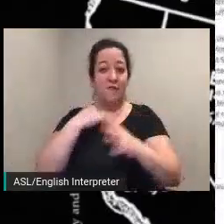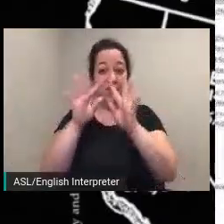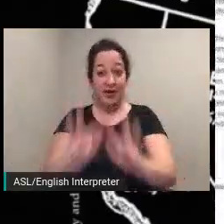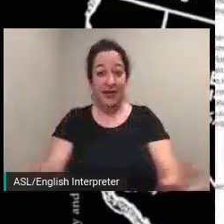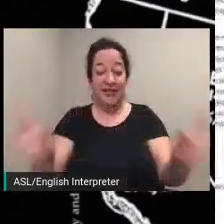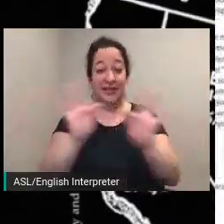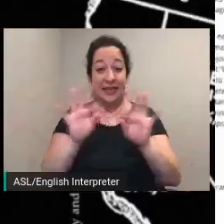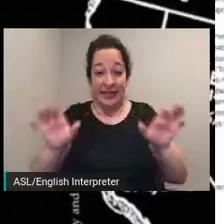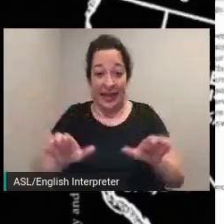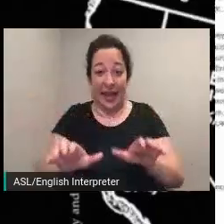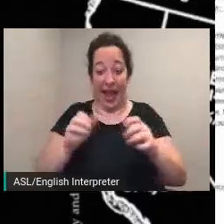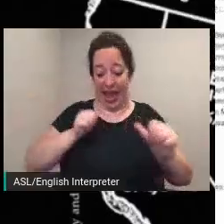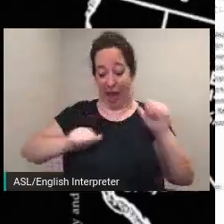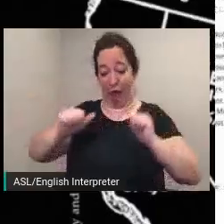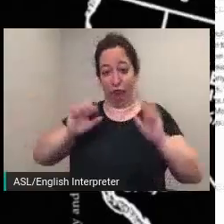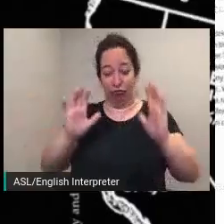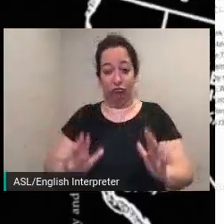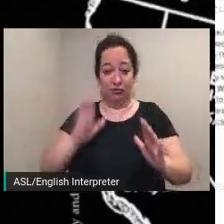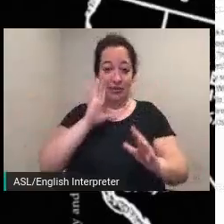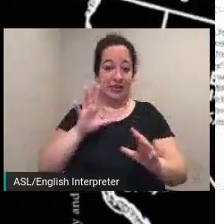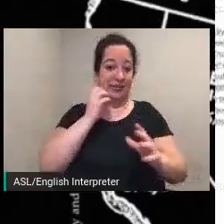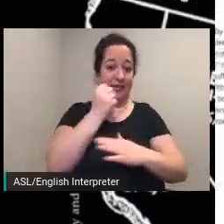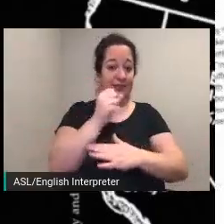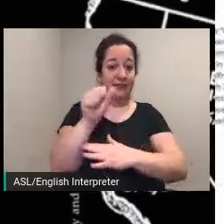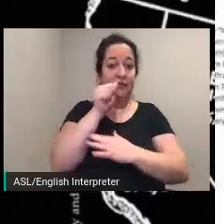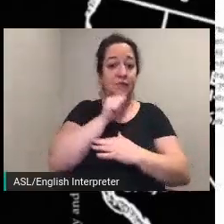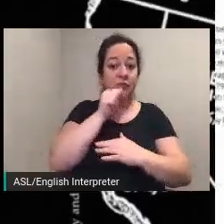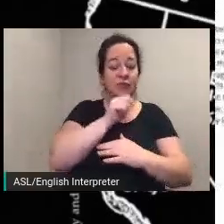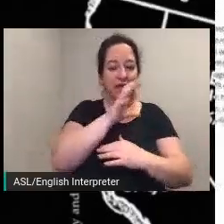and abolition movements people with many links that act as